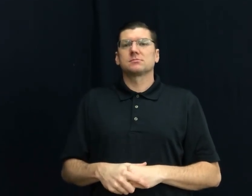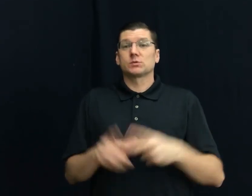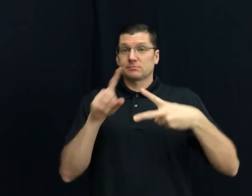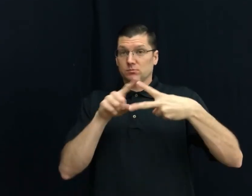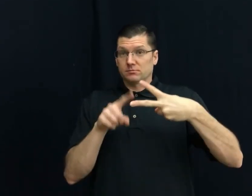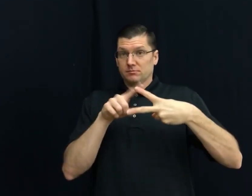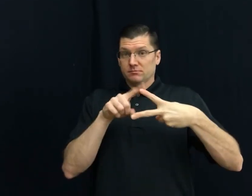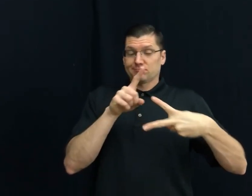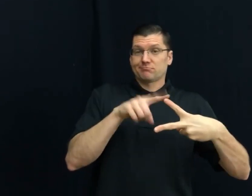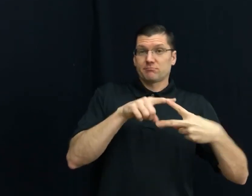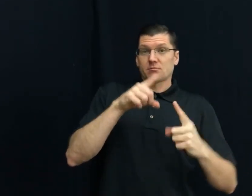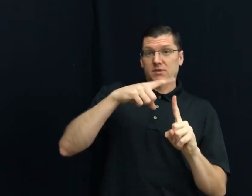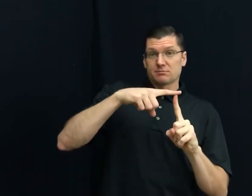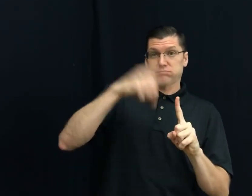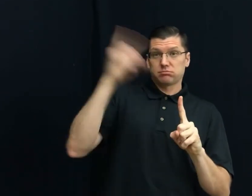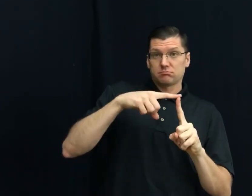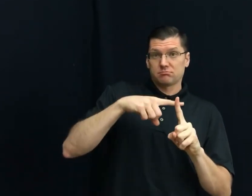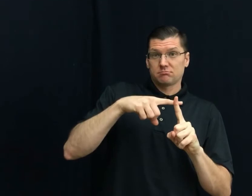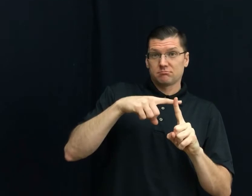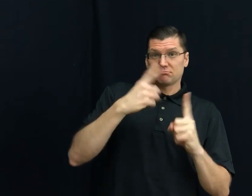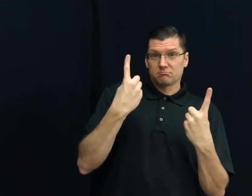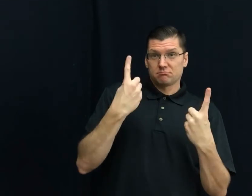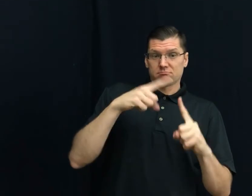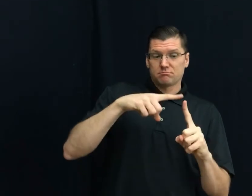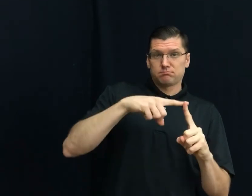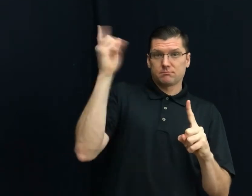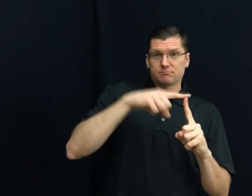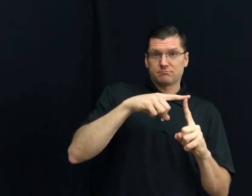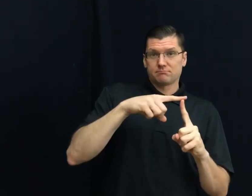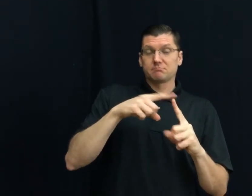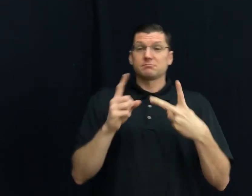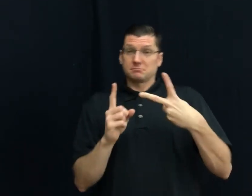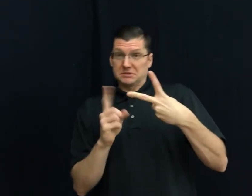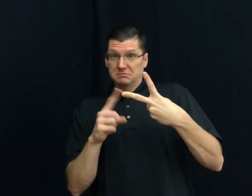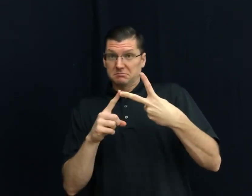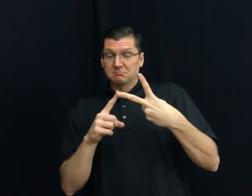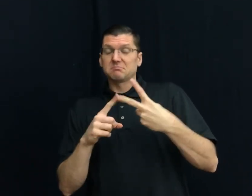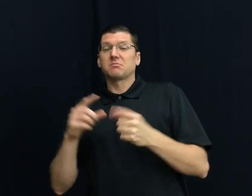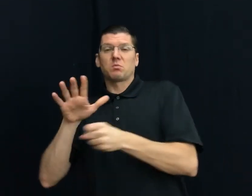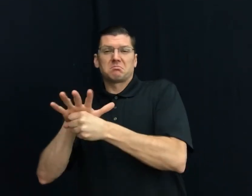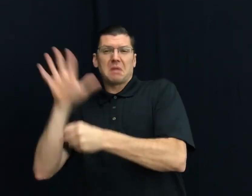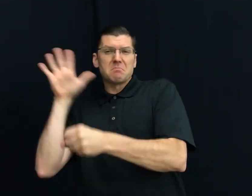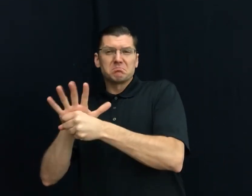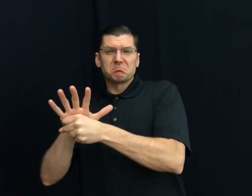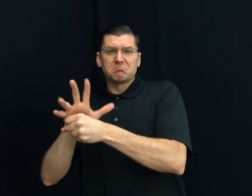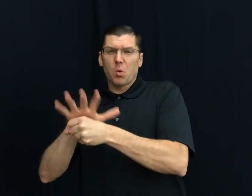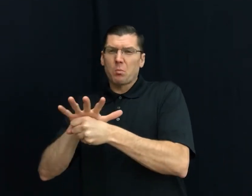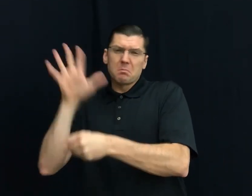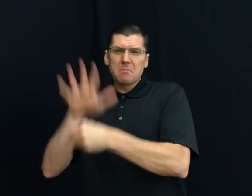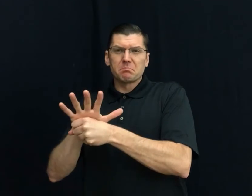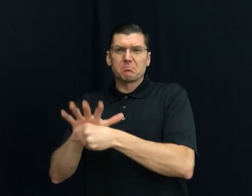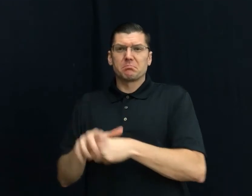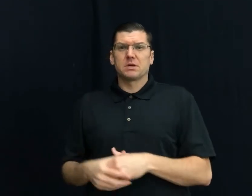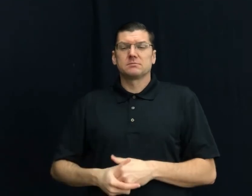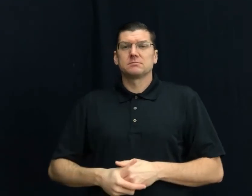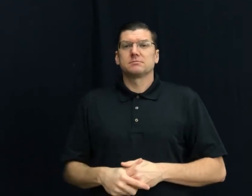38) TEMPER (two ways)